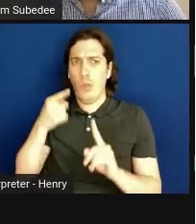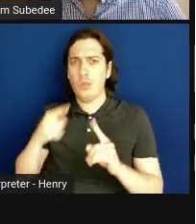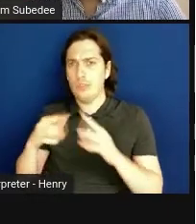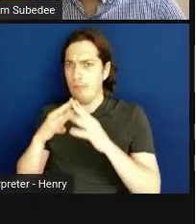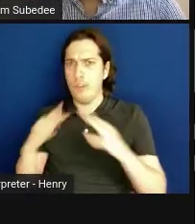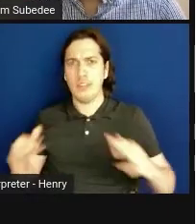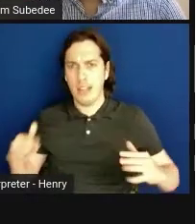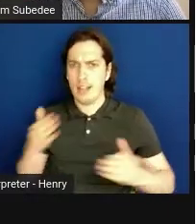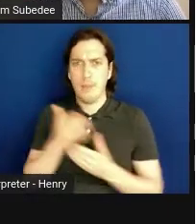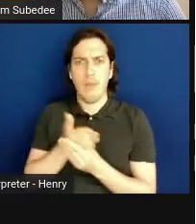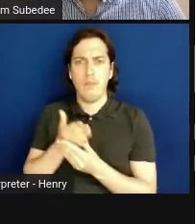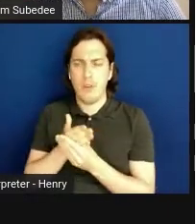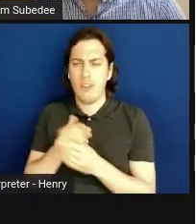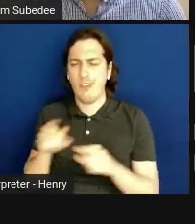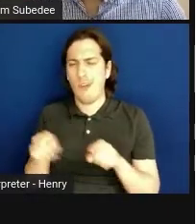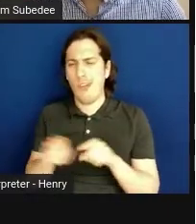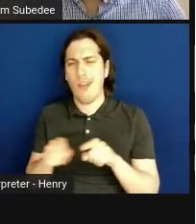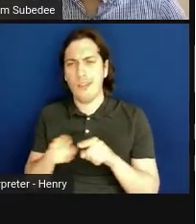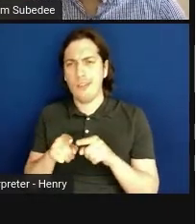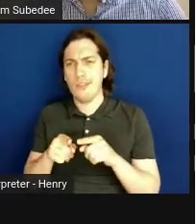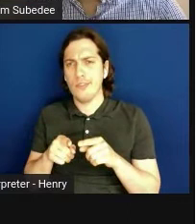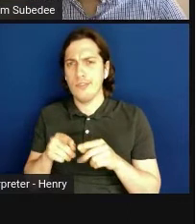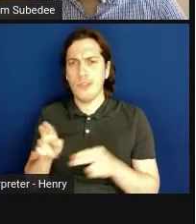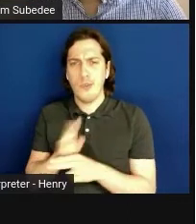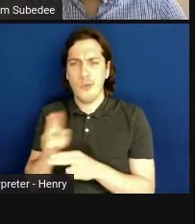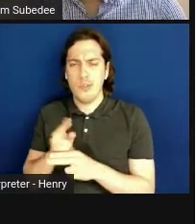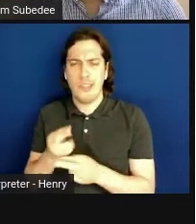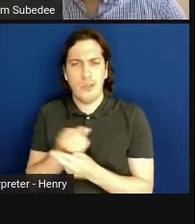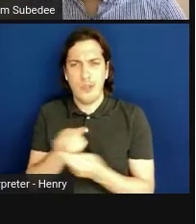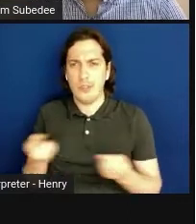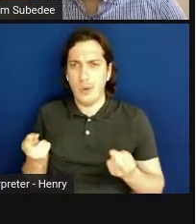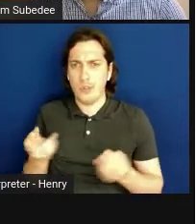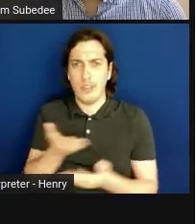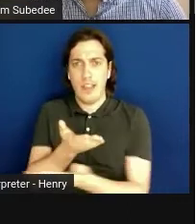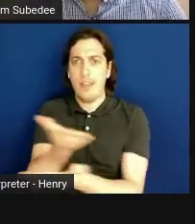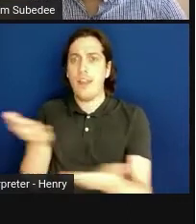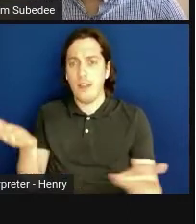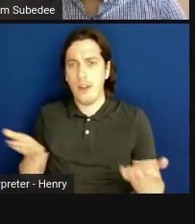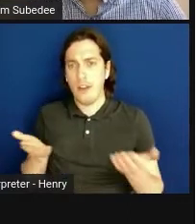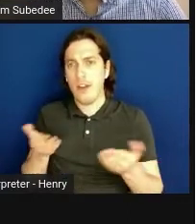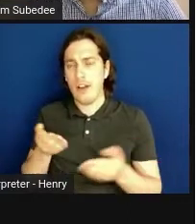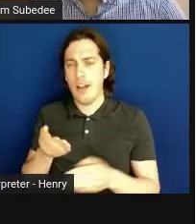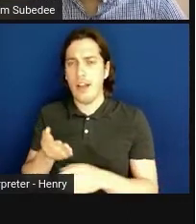and also leveraging the wealth of resources that are out there and increasing the diversity